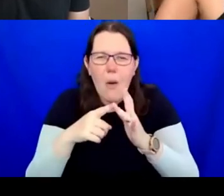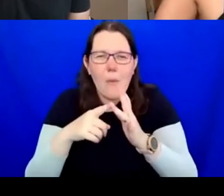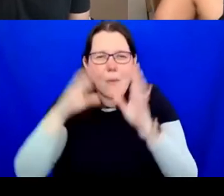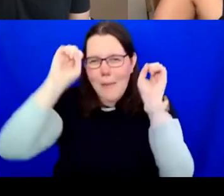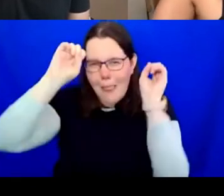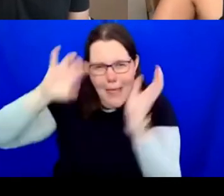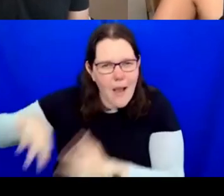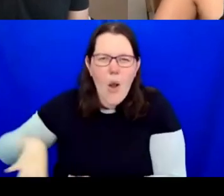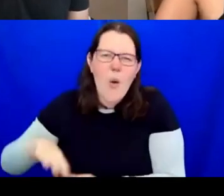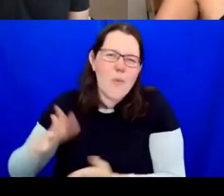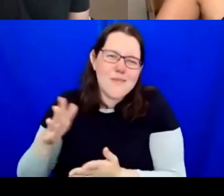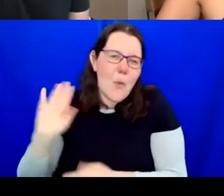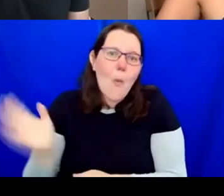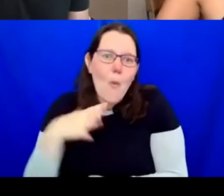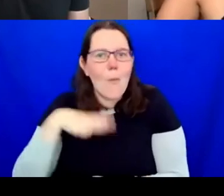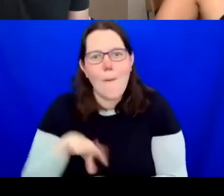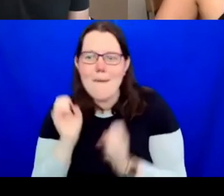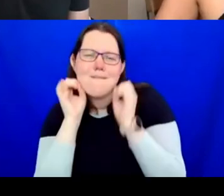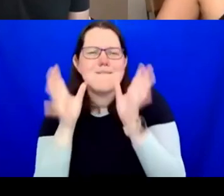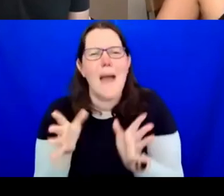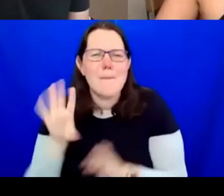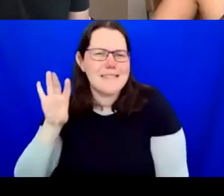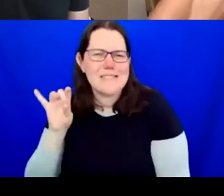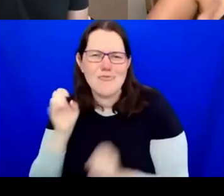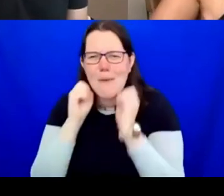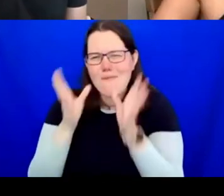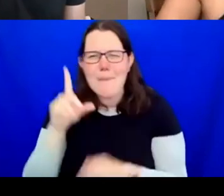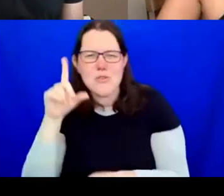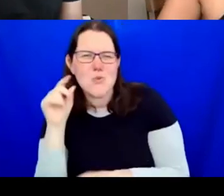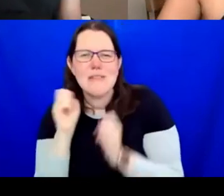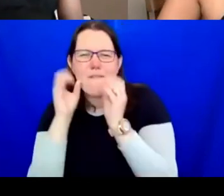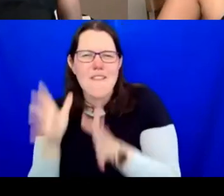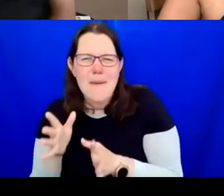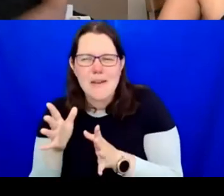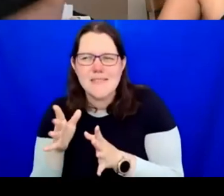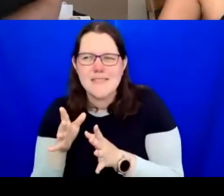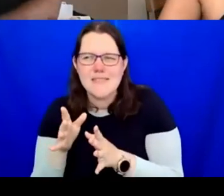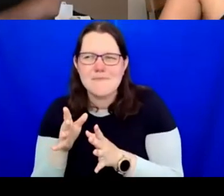to be Insta famous or Twitter famous, you can enter a space of how you both give and receive.